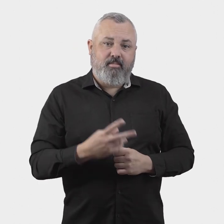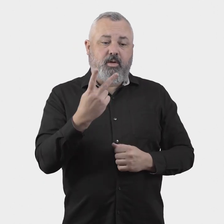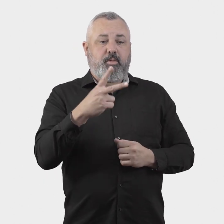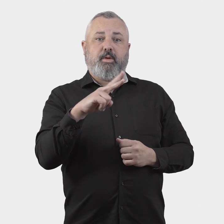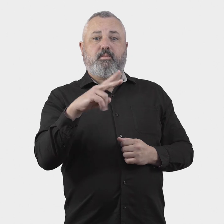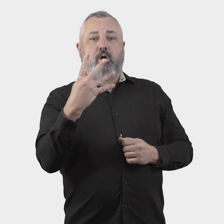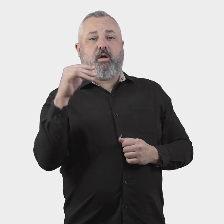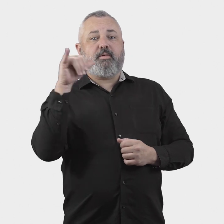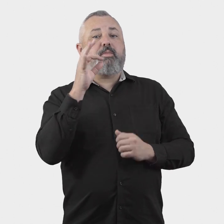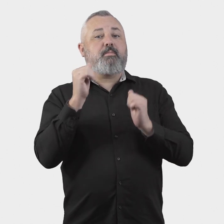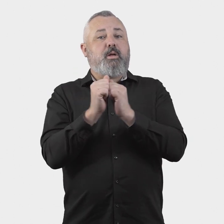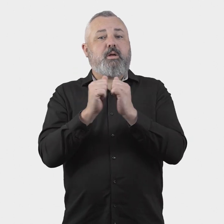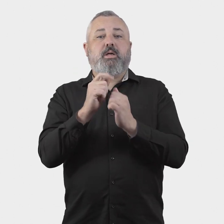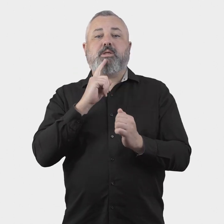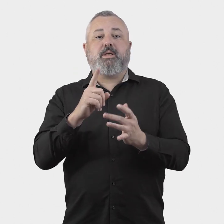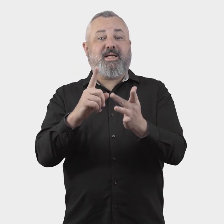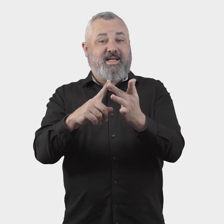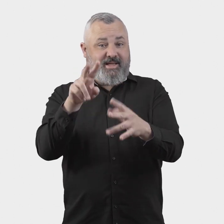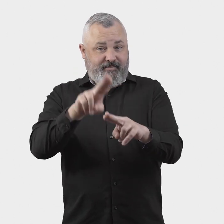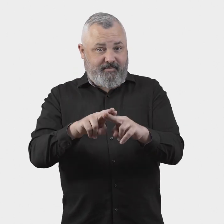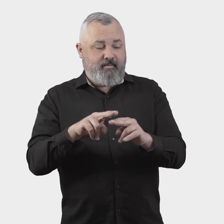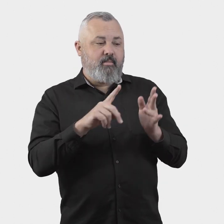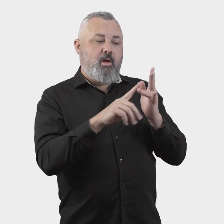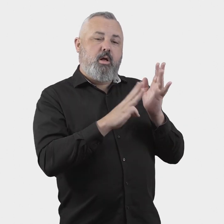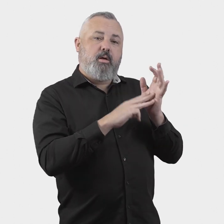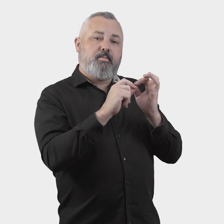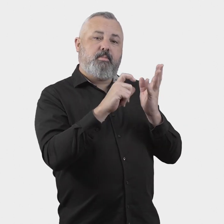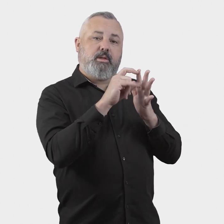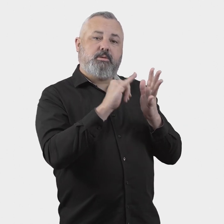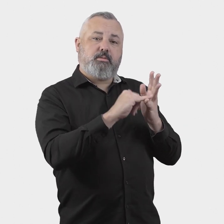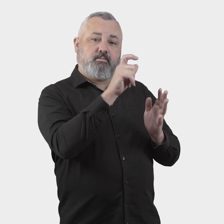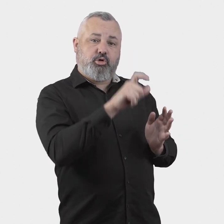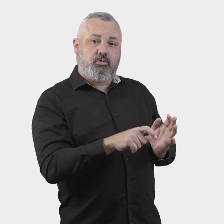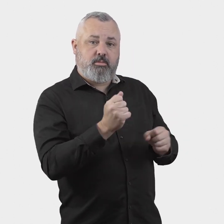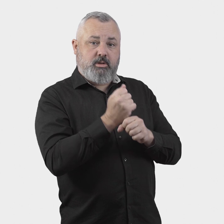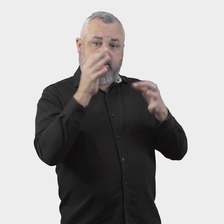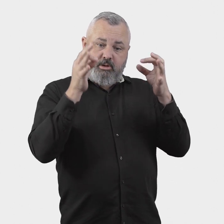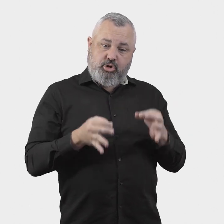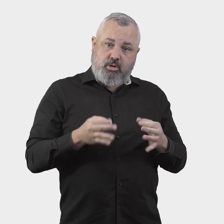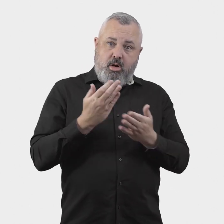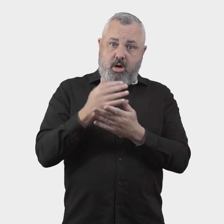As described in the 2024 Aviation White Paper, decisions made by the ombudsperson will be binding on